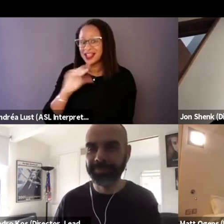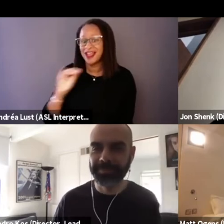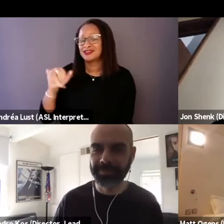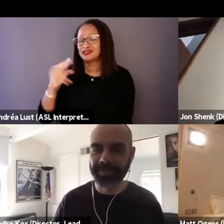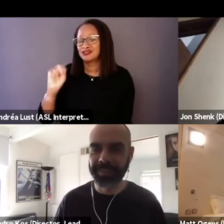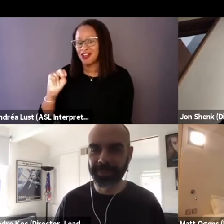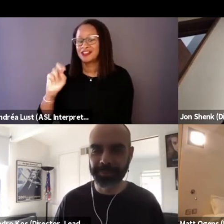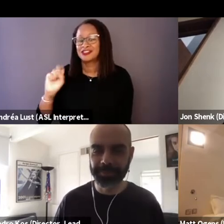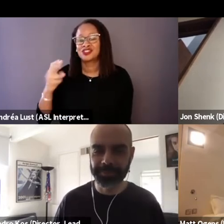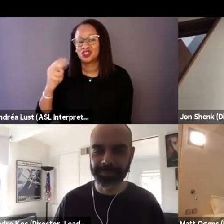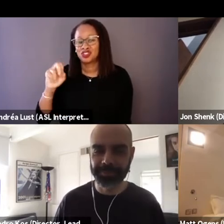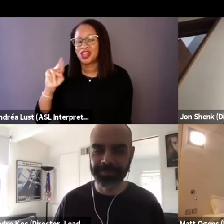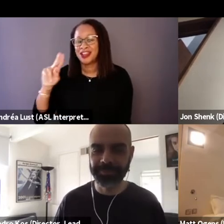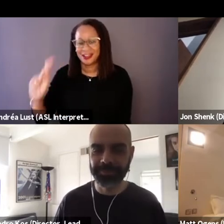Thank you all so much for being here.